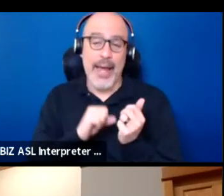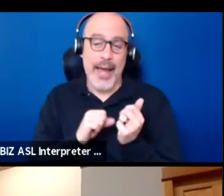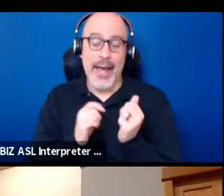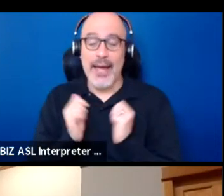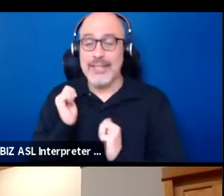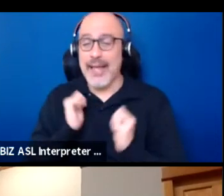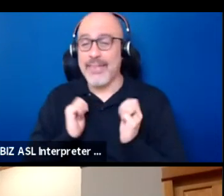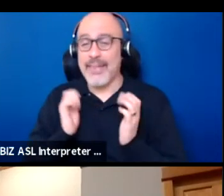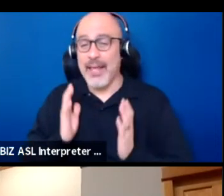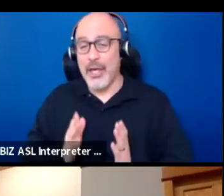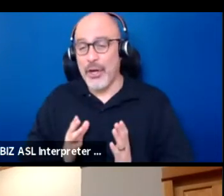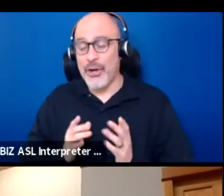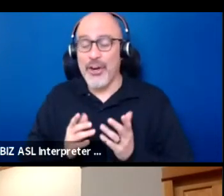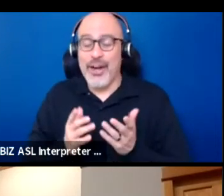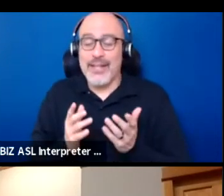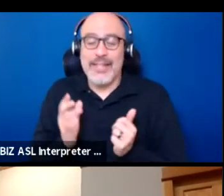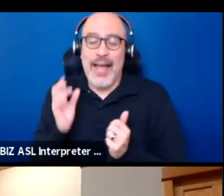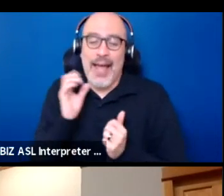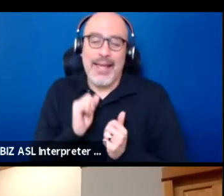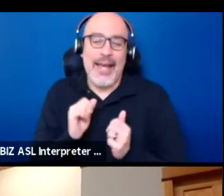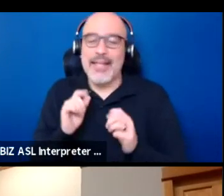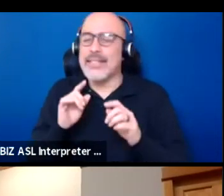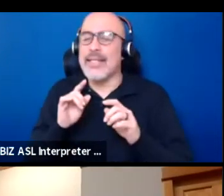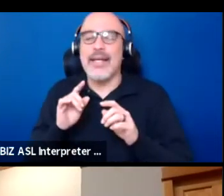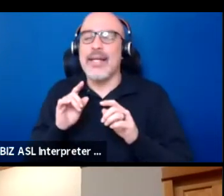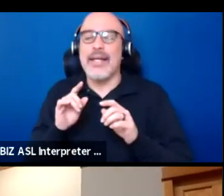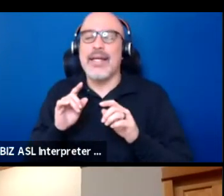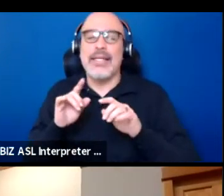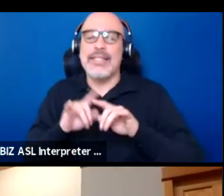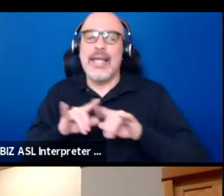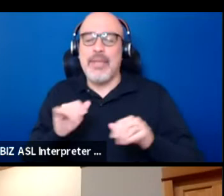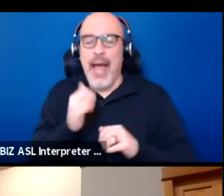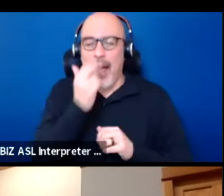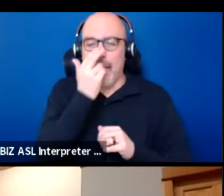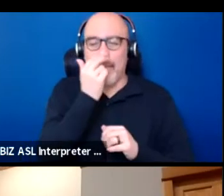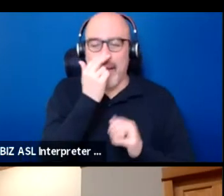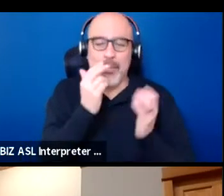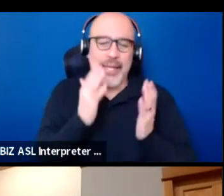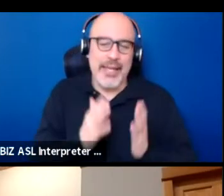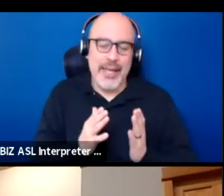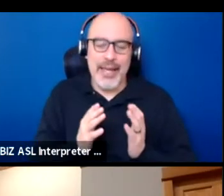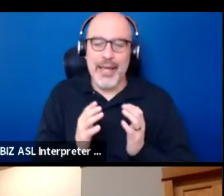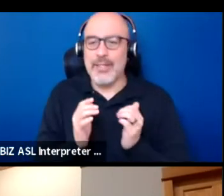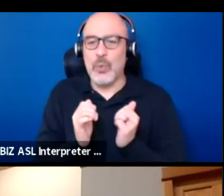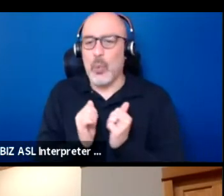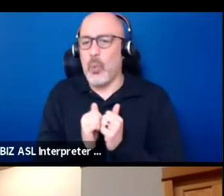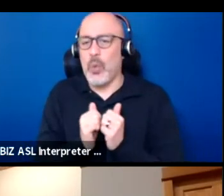I consider myself a theater artist in the same way that I consider myself a comedian with thinly veiled rage.